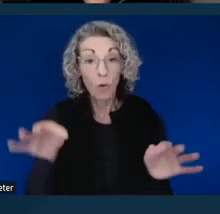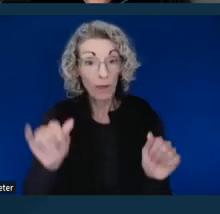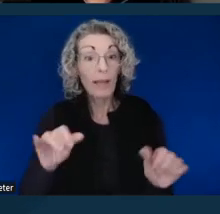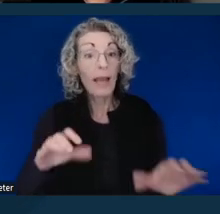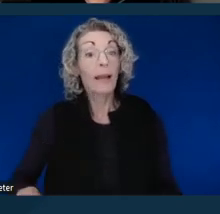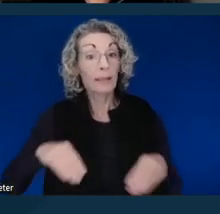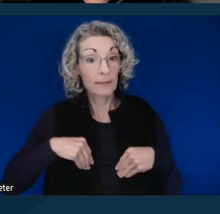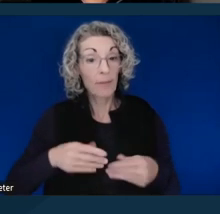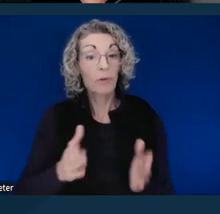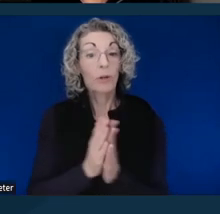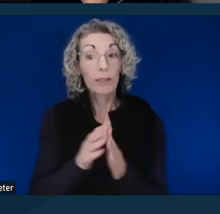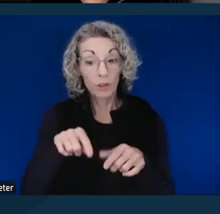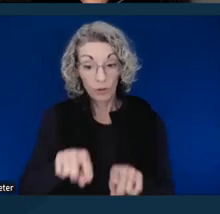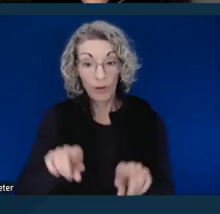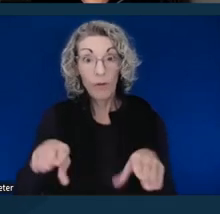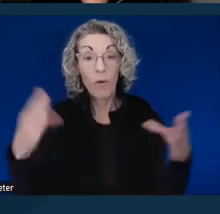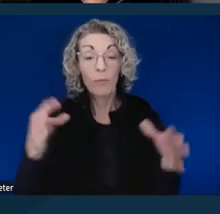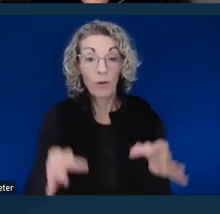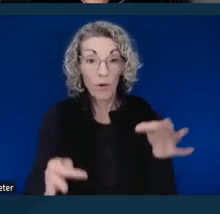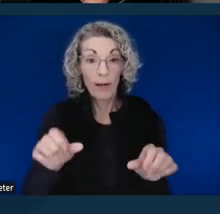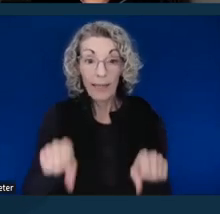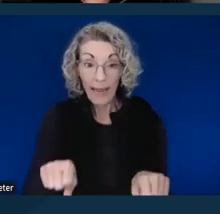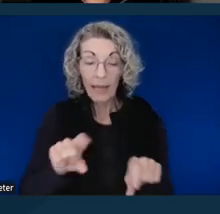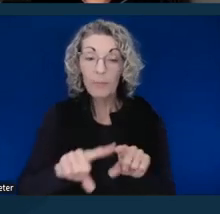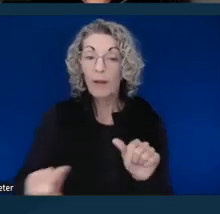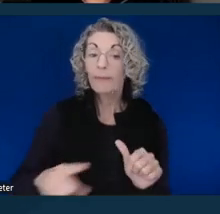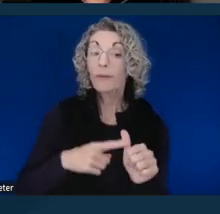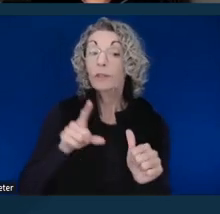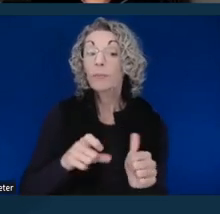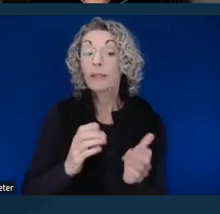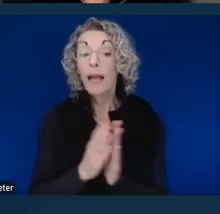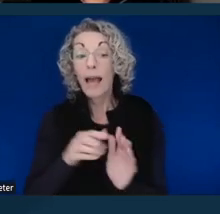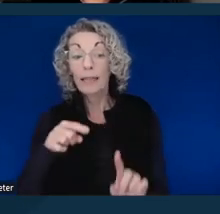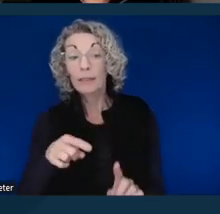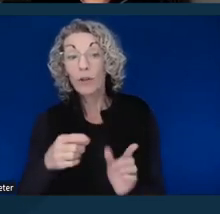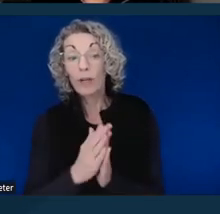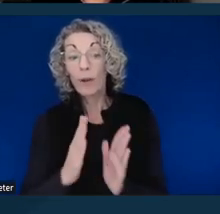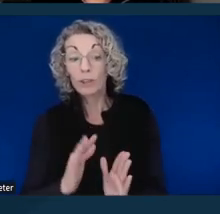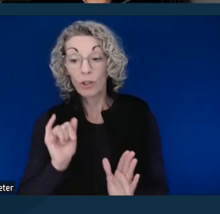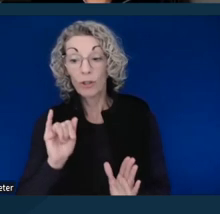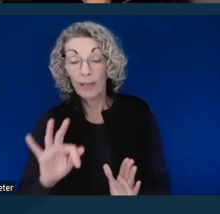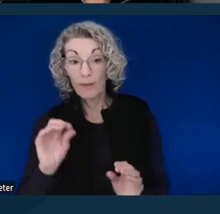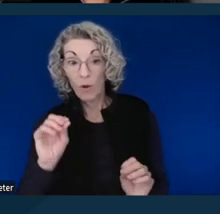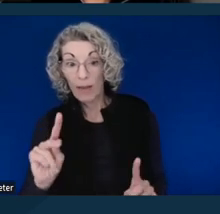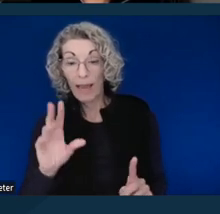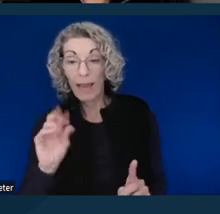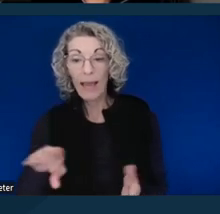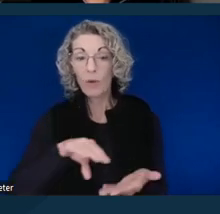but they first have to ask the requestor if it's okay, and they waive confidentiality.